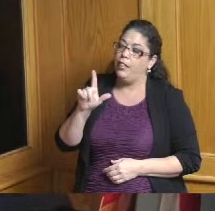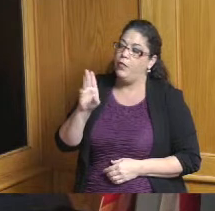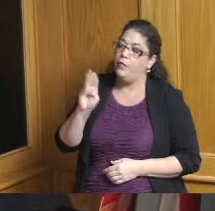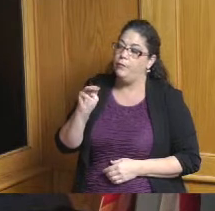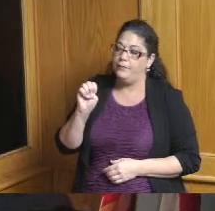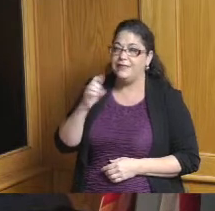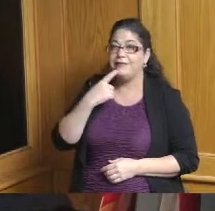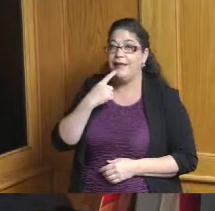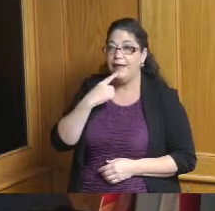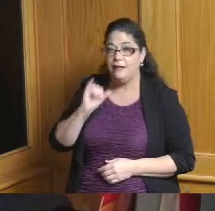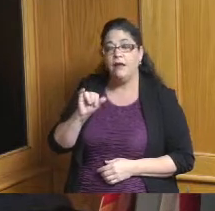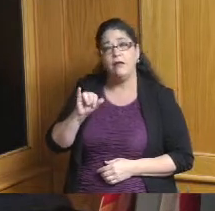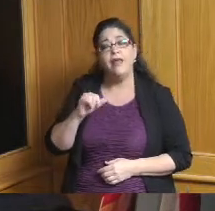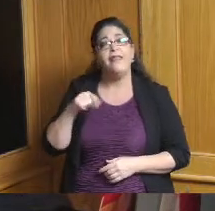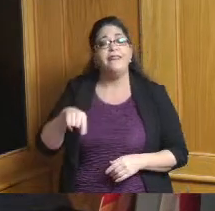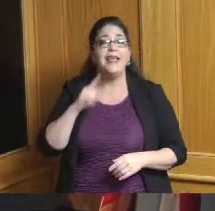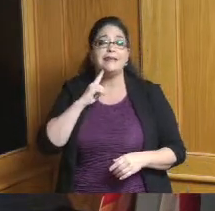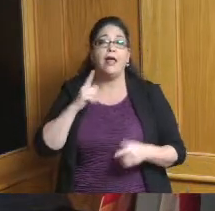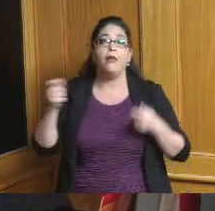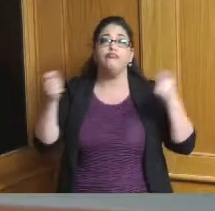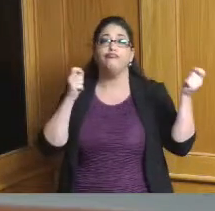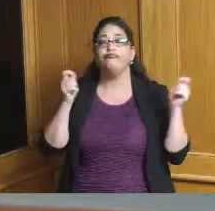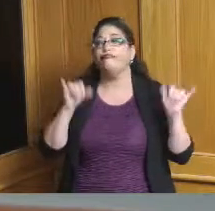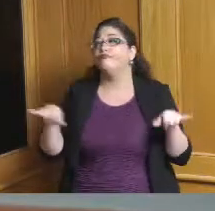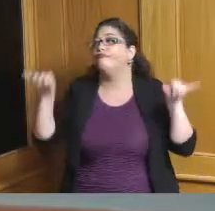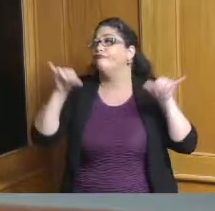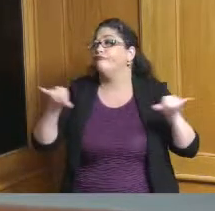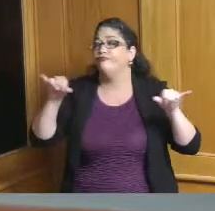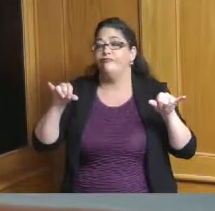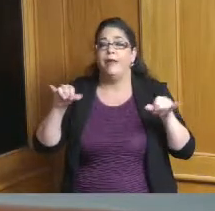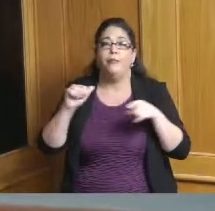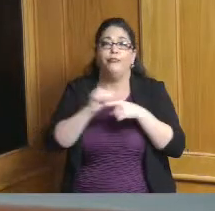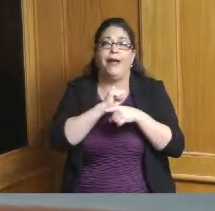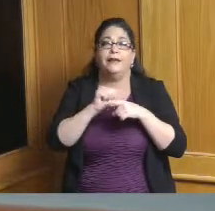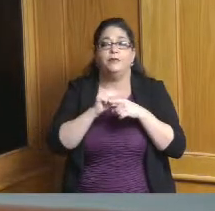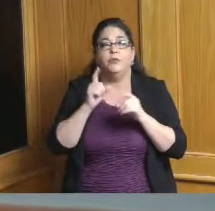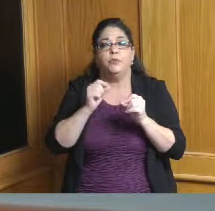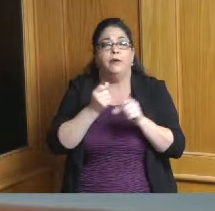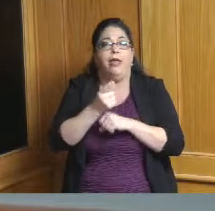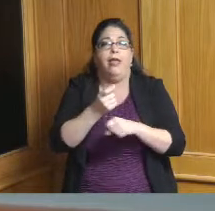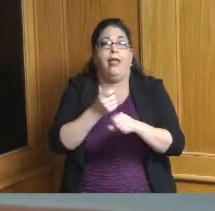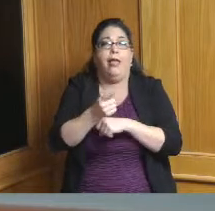of an administrative or perfunctory exercise that that just goes for the purpose of making sure we